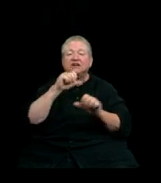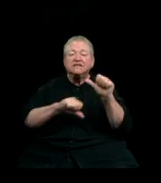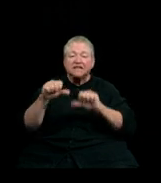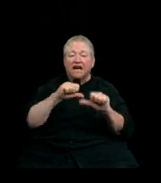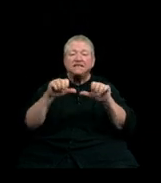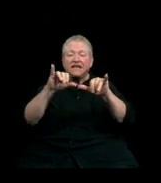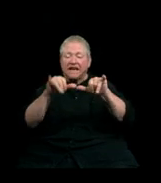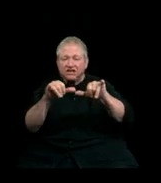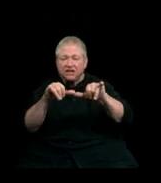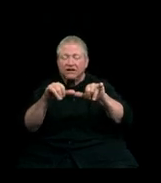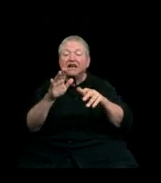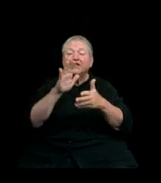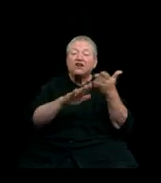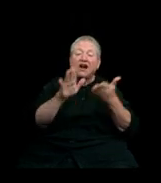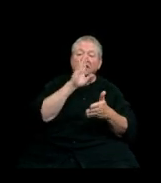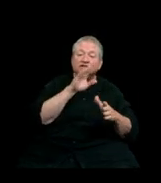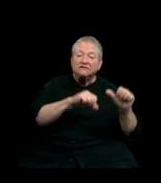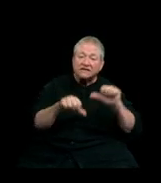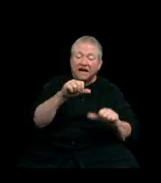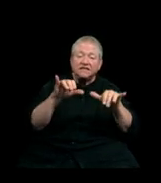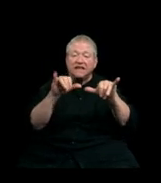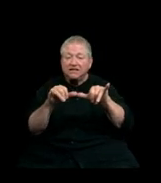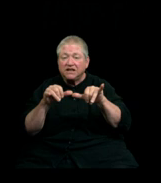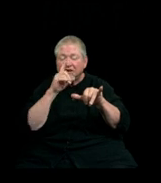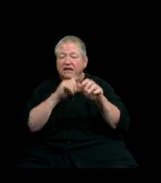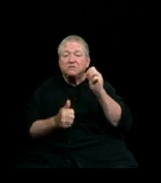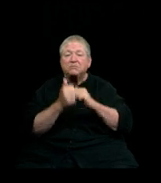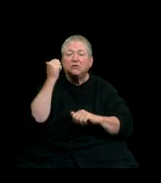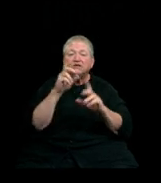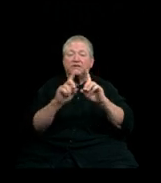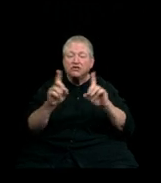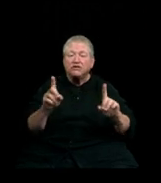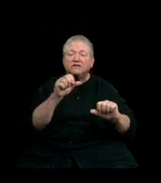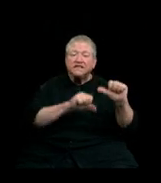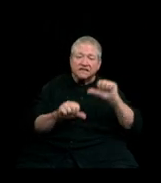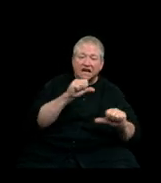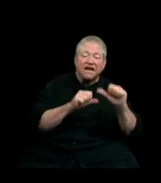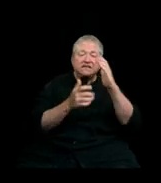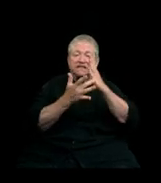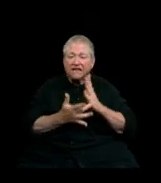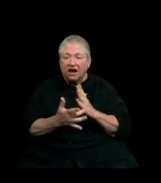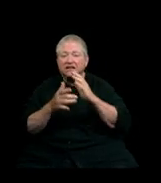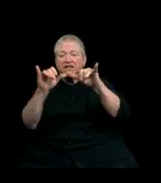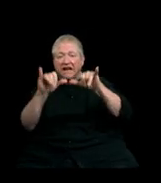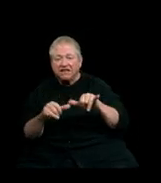The College of Science and Engineering is Western's home to most of the degree programs in science, technology, engineering, and mathematics,